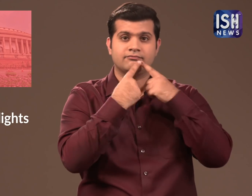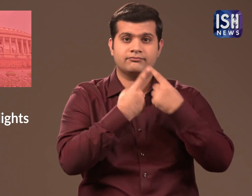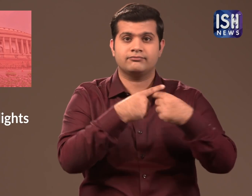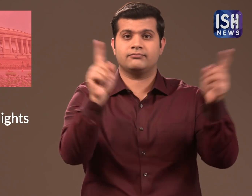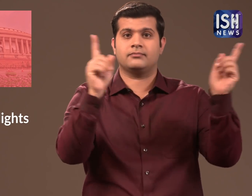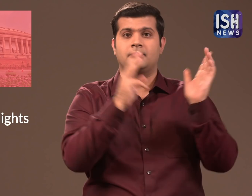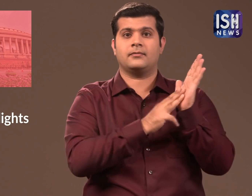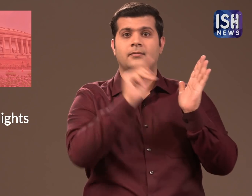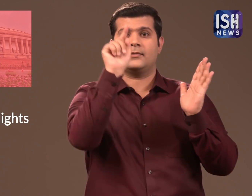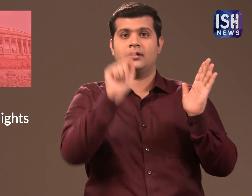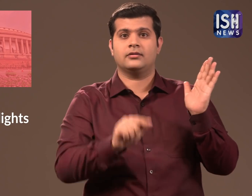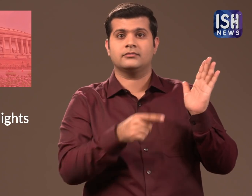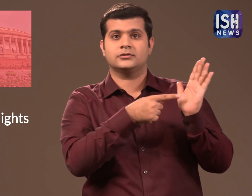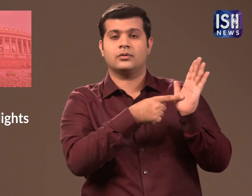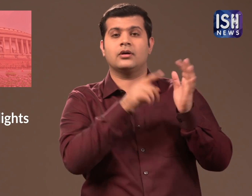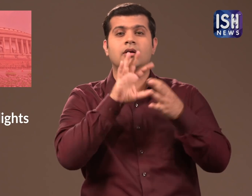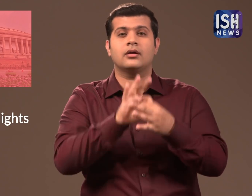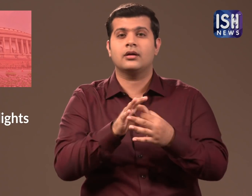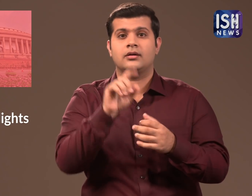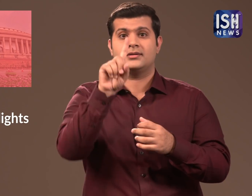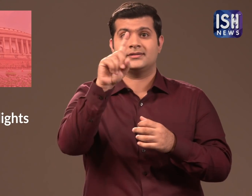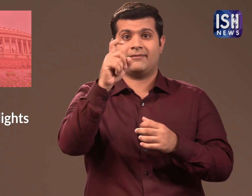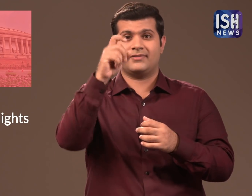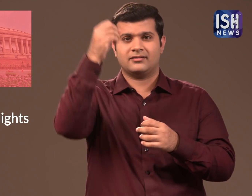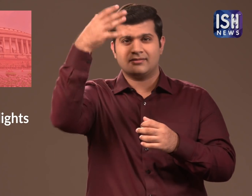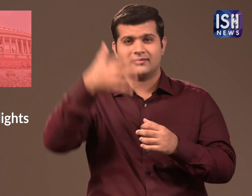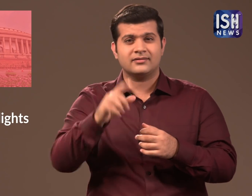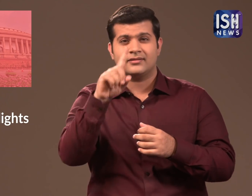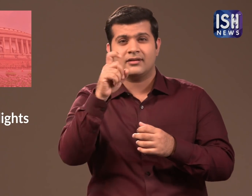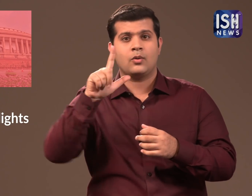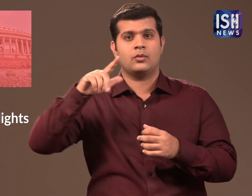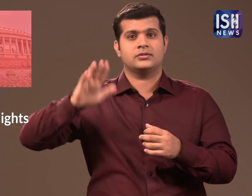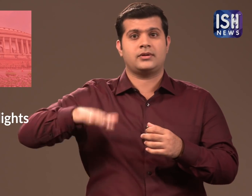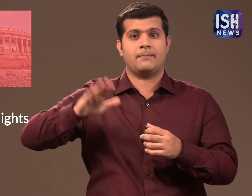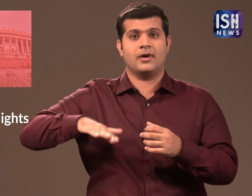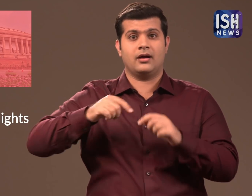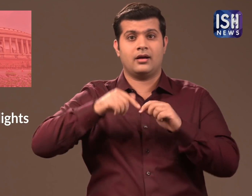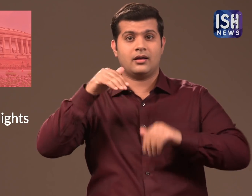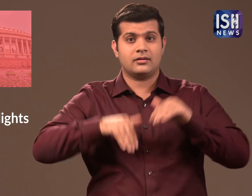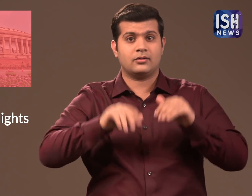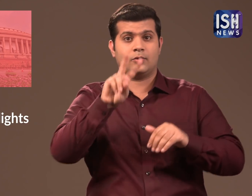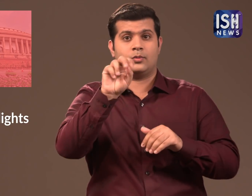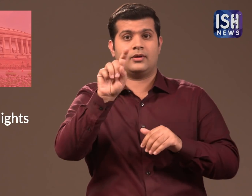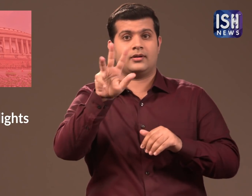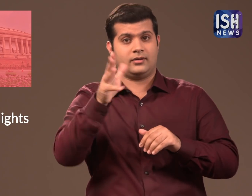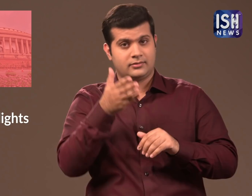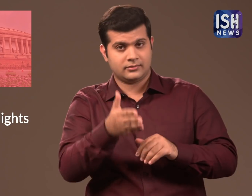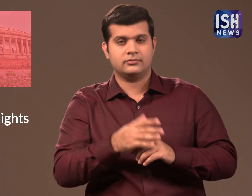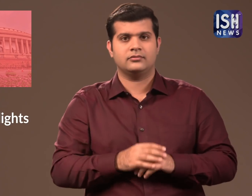released their manifesto for the 17th Lok Sabha Elections, in 2019.